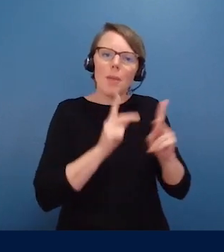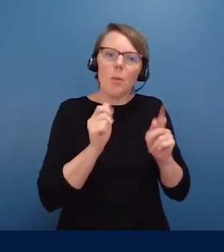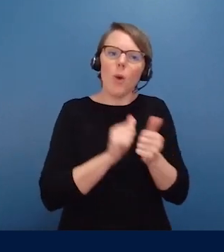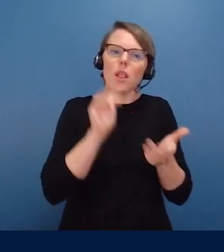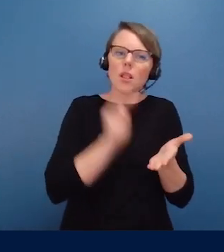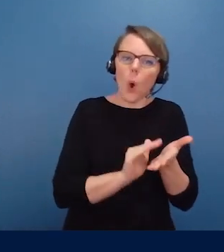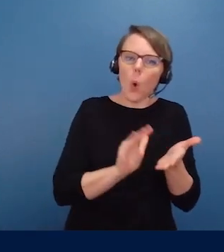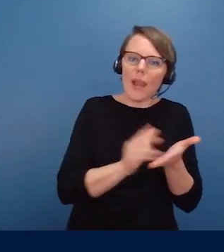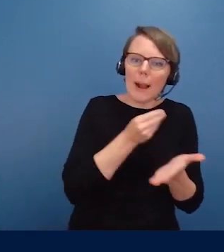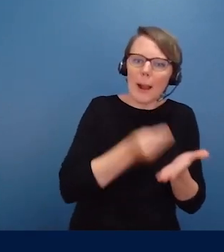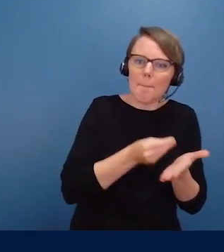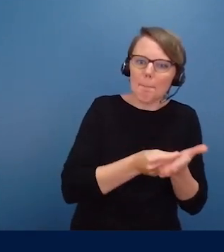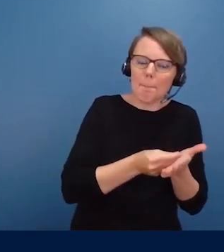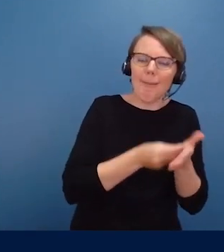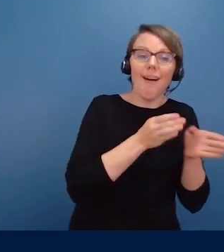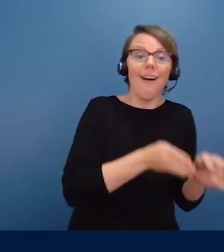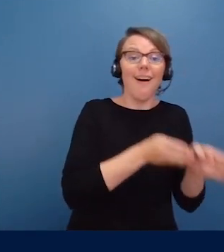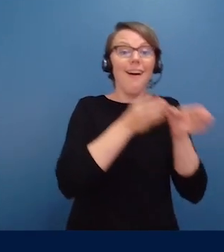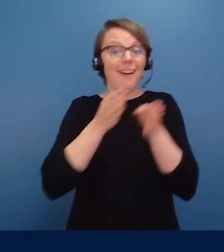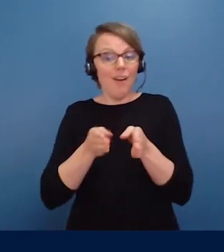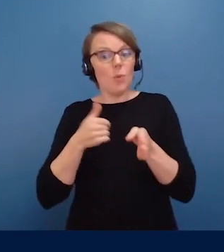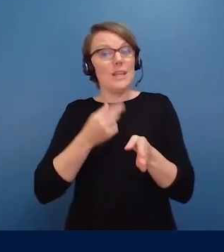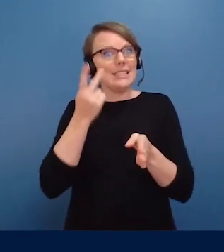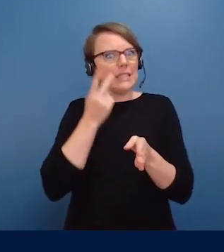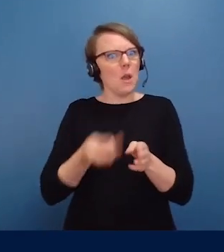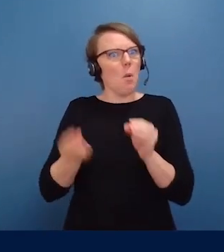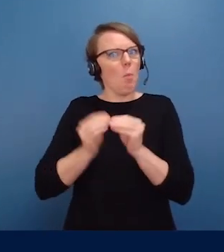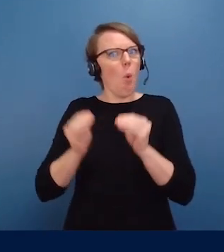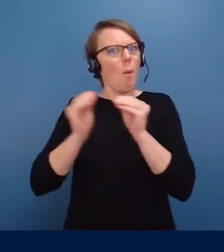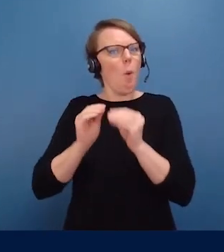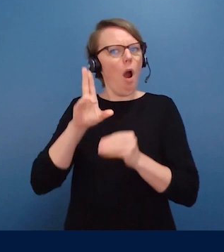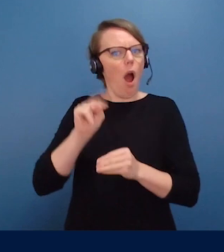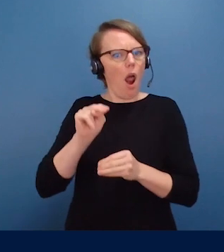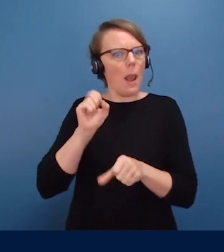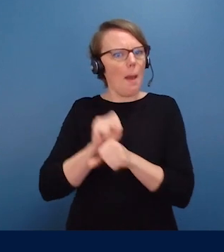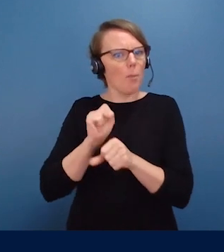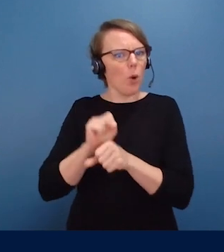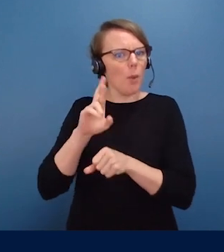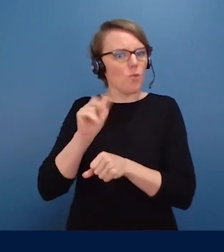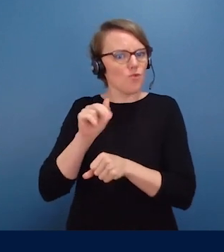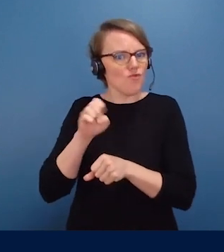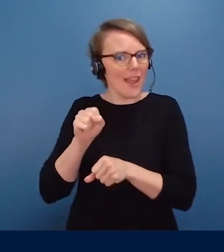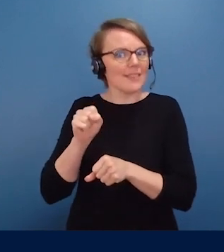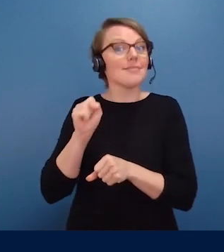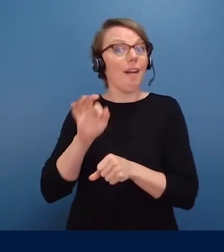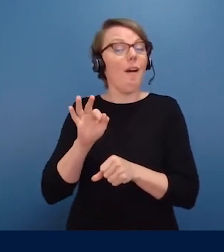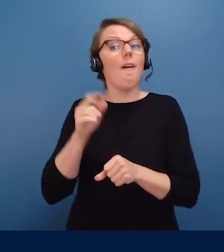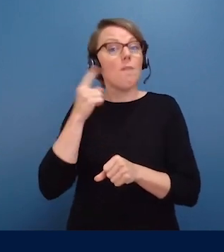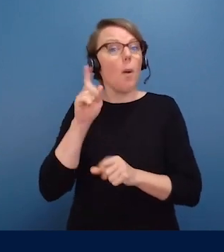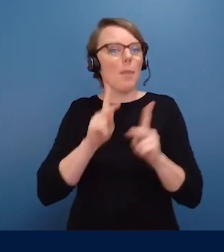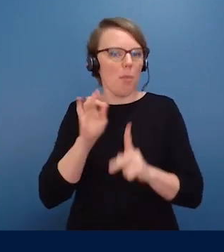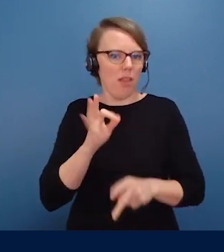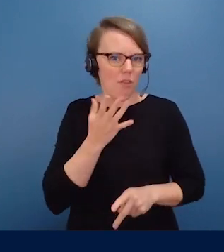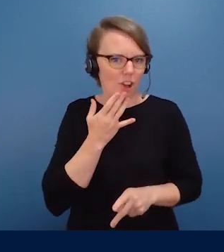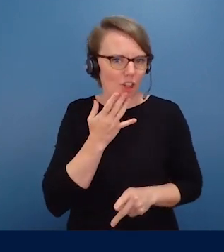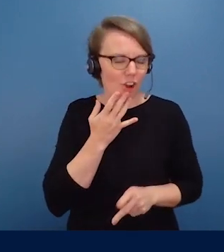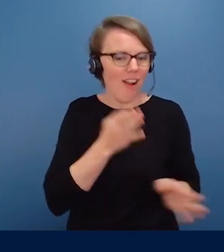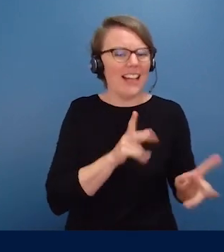We're seeing higher unemployment rates for people of color. And we're seeing the same phenomenon with respect to women,